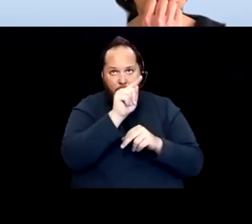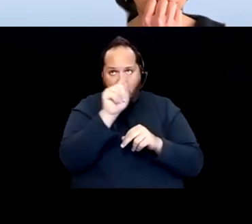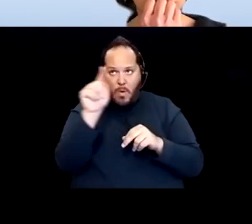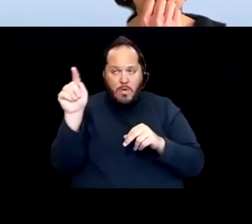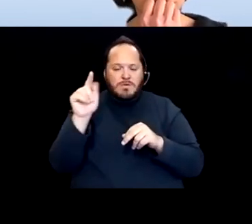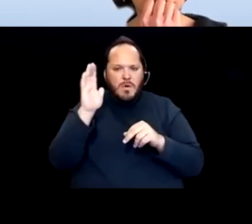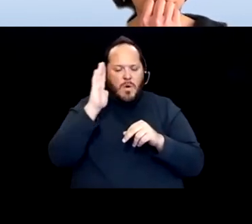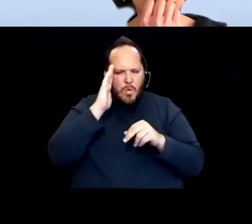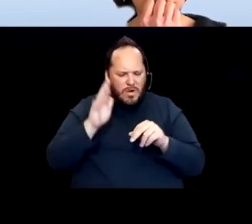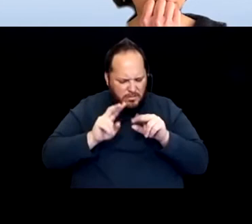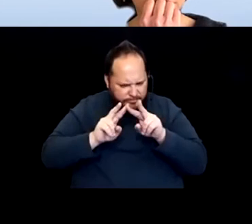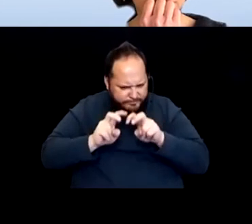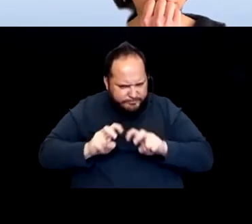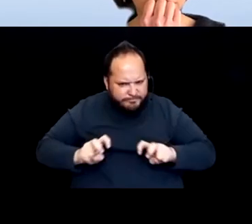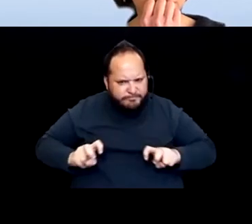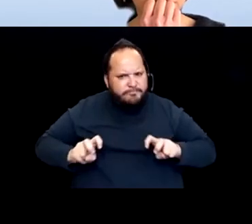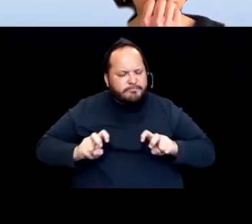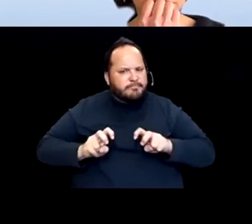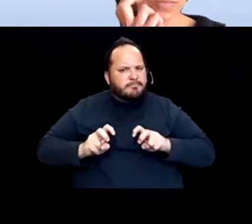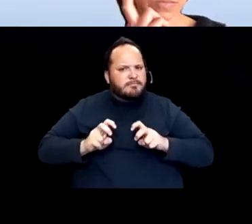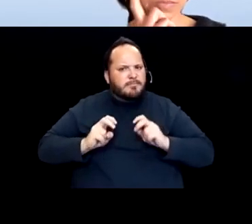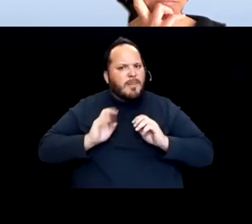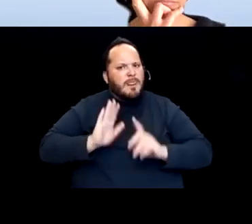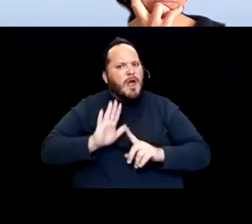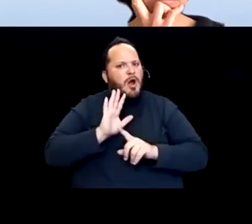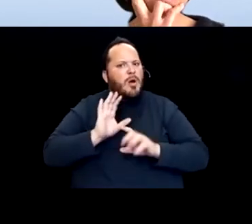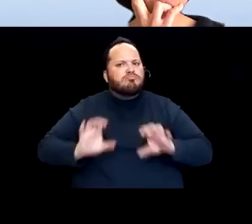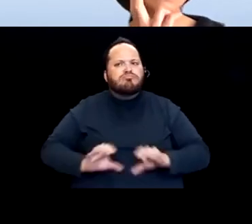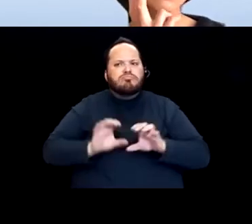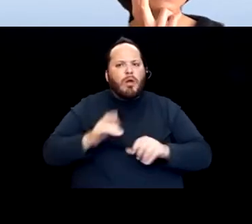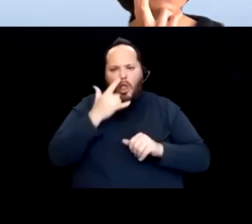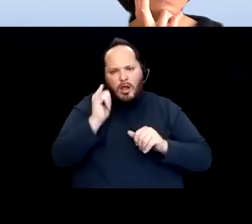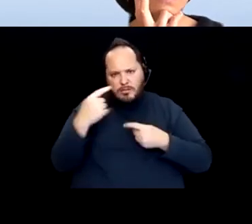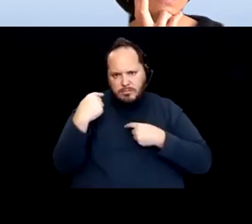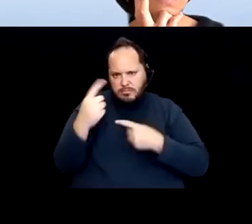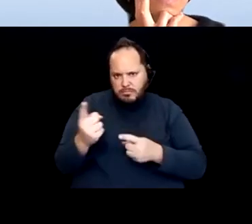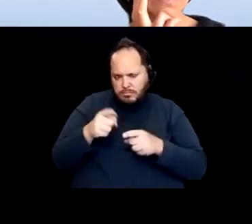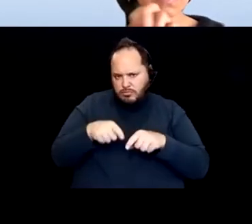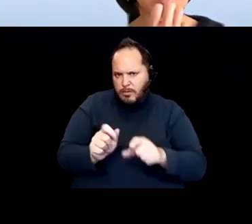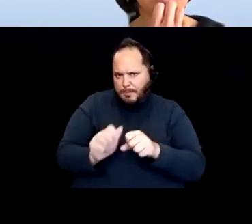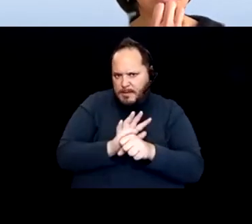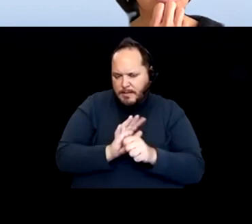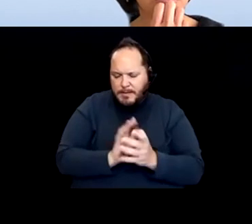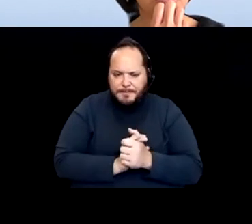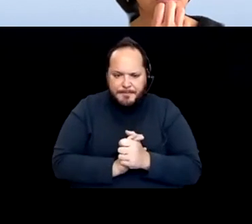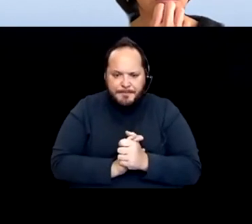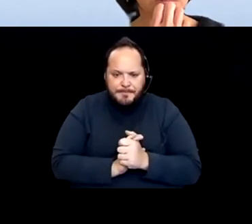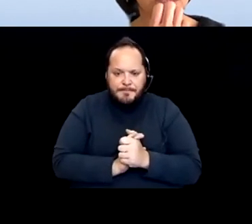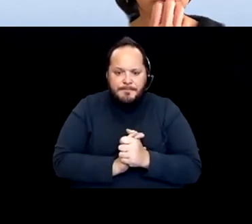as an institution during this pandemic. And I feel like the CDC was not well-prepared